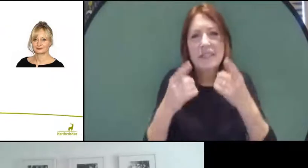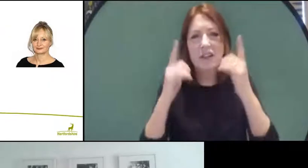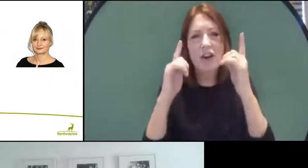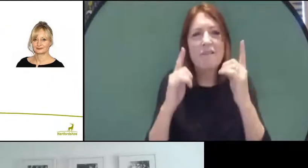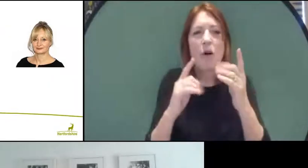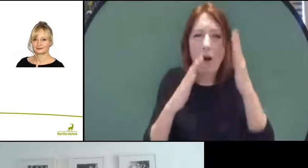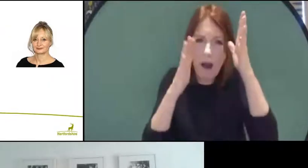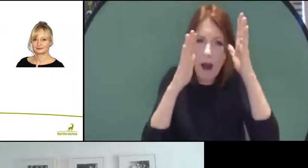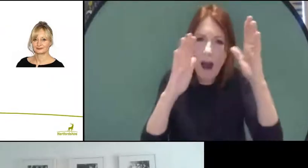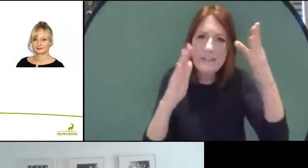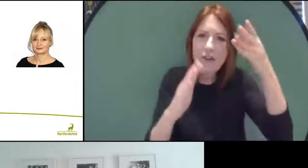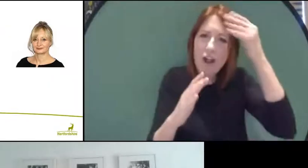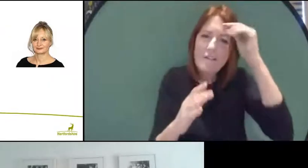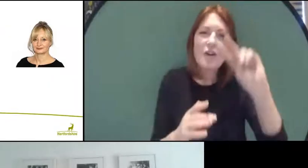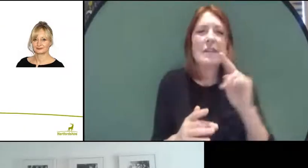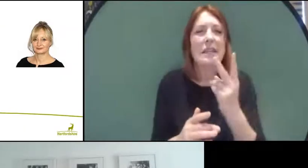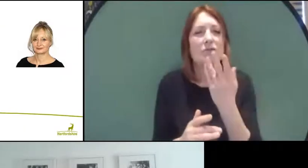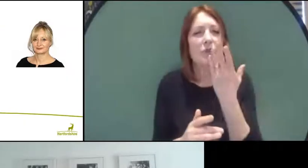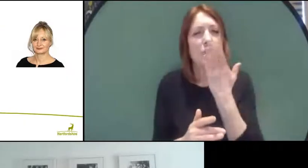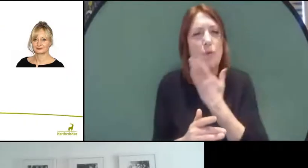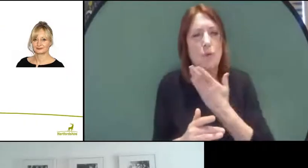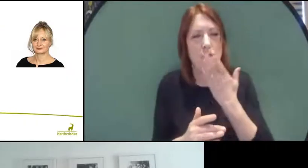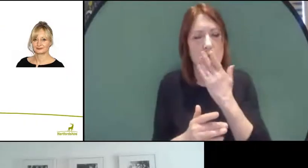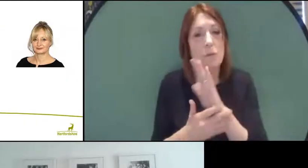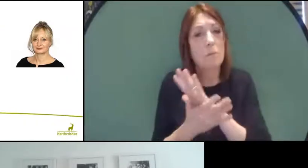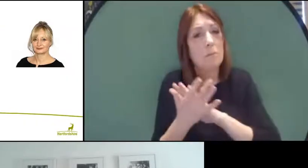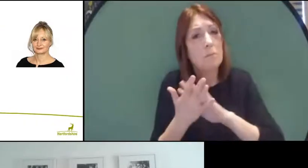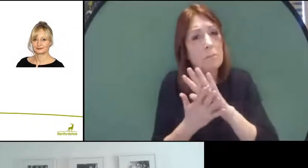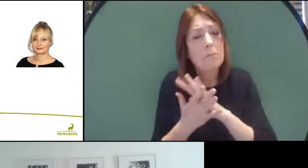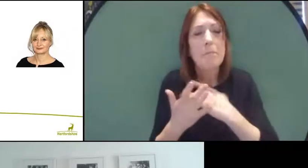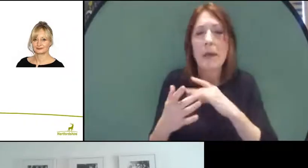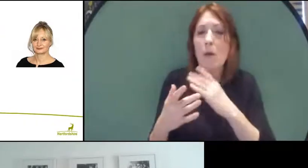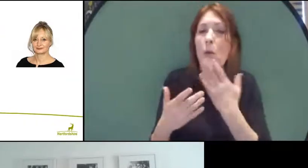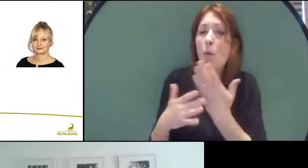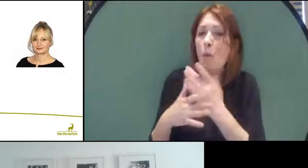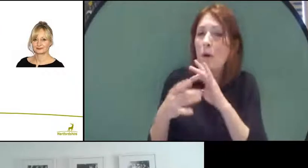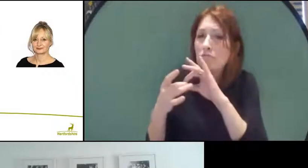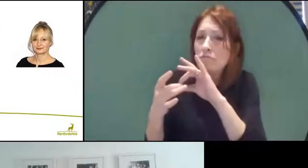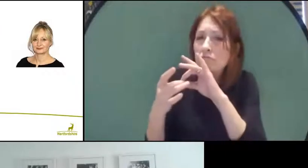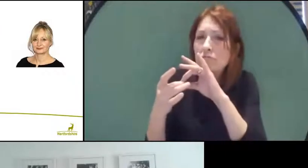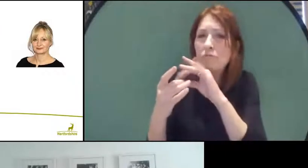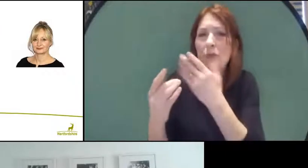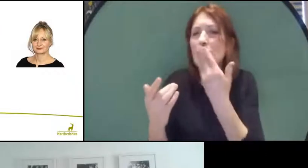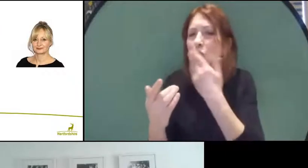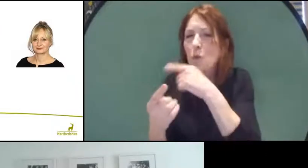And practically, what that means is that I work with schools and particularly focus a lot